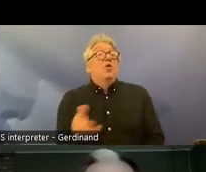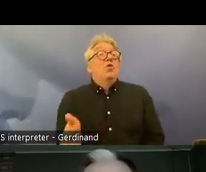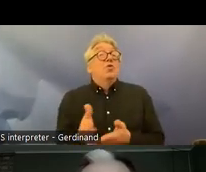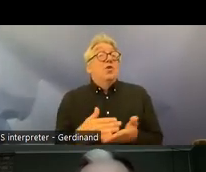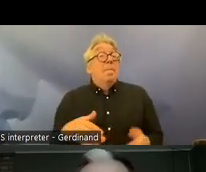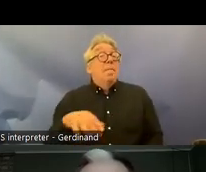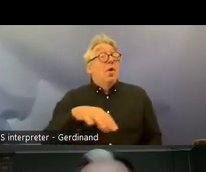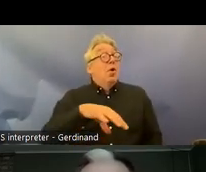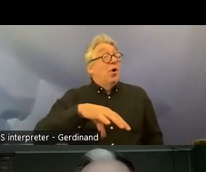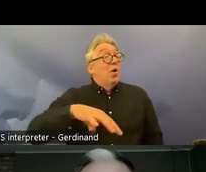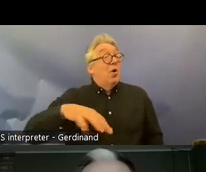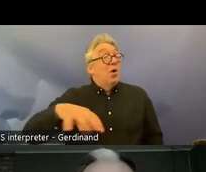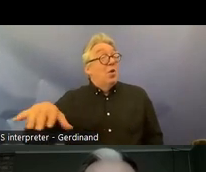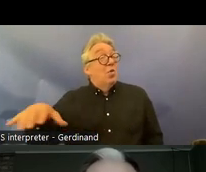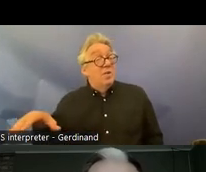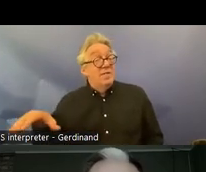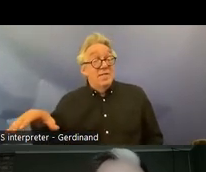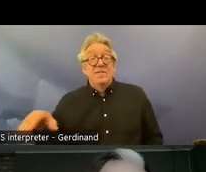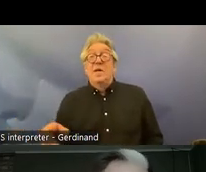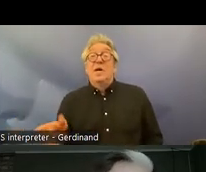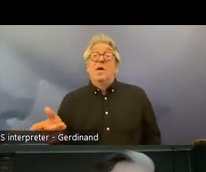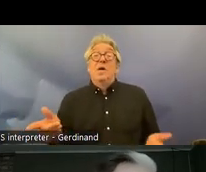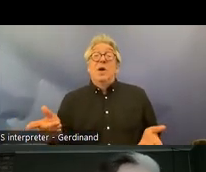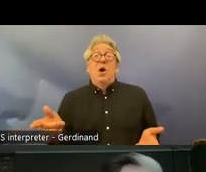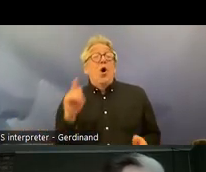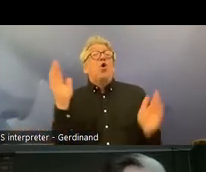of Conformity with international law meaning that